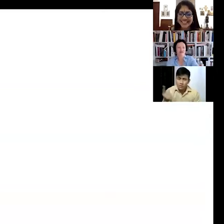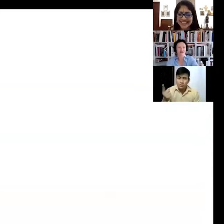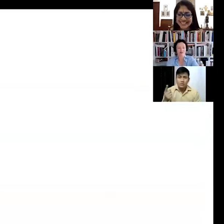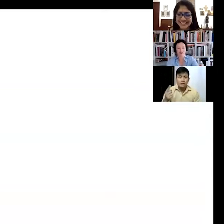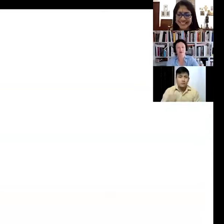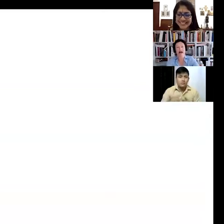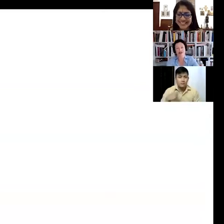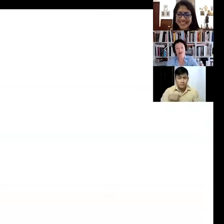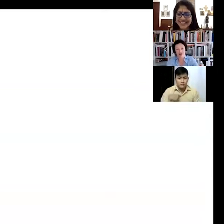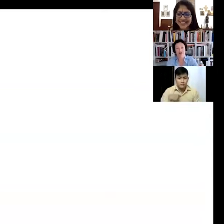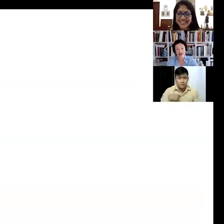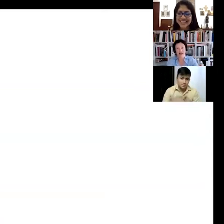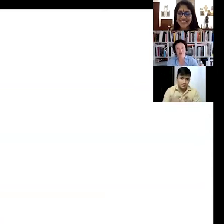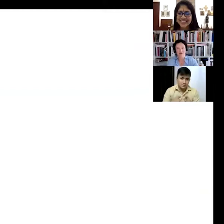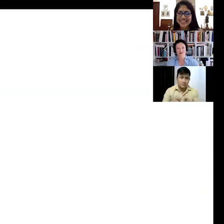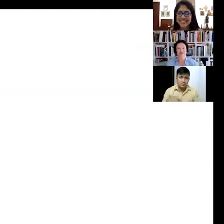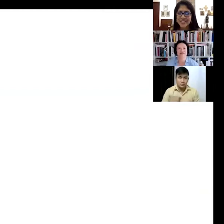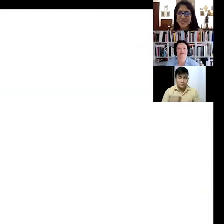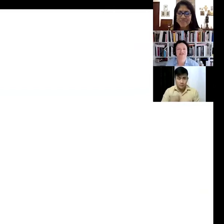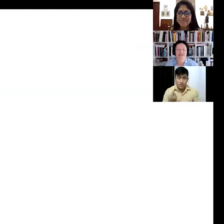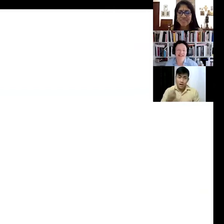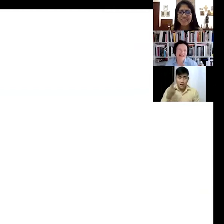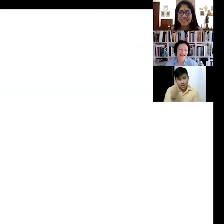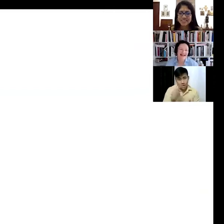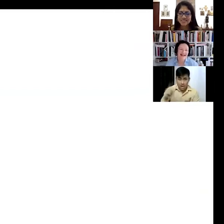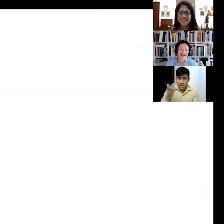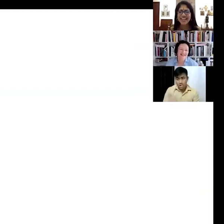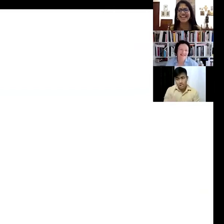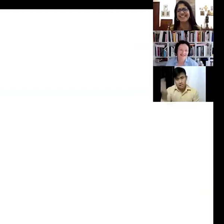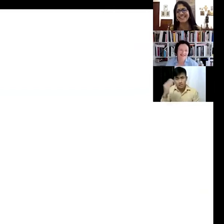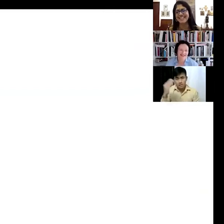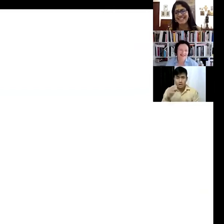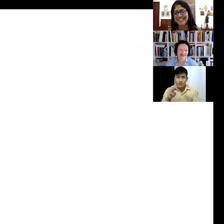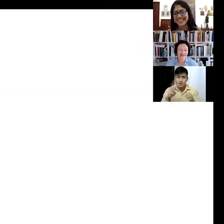New York because we actually were not allowed to have a vending machine, and so, they thought it